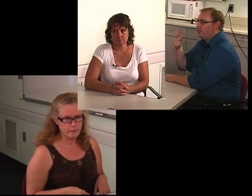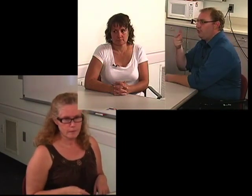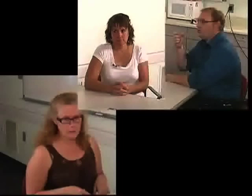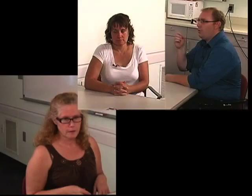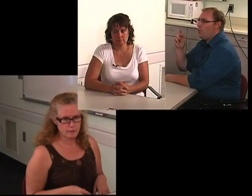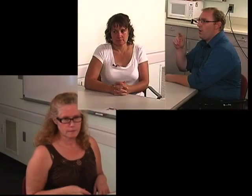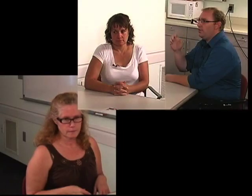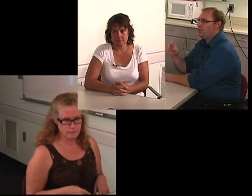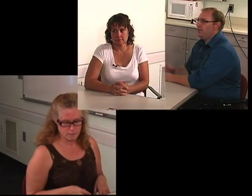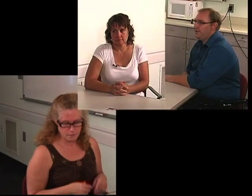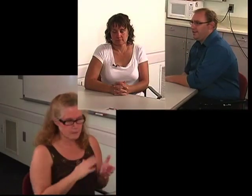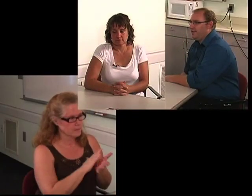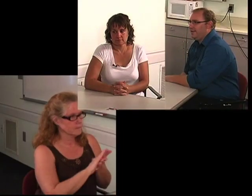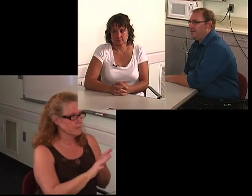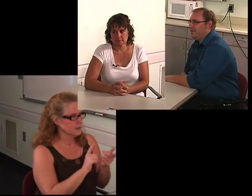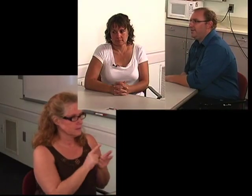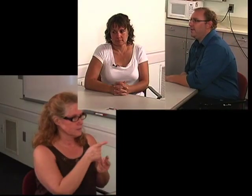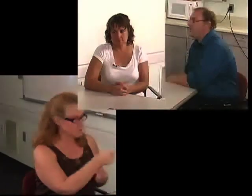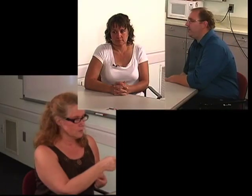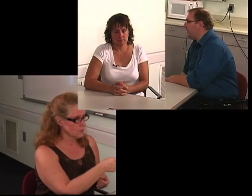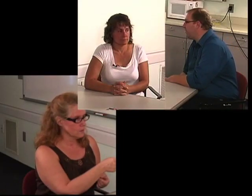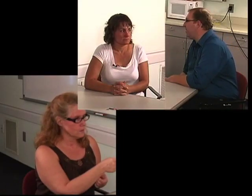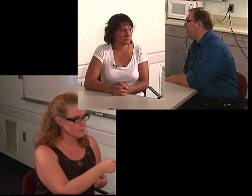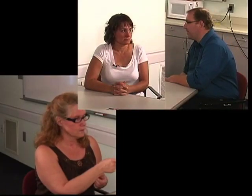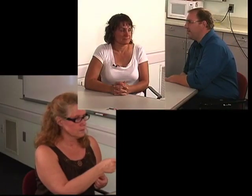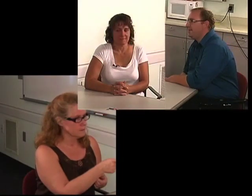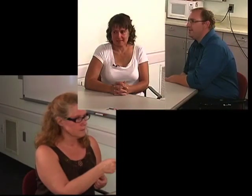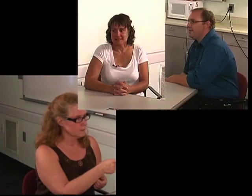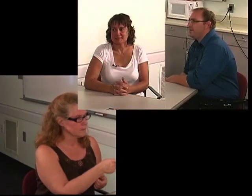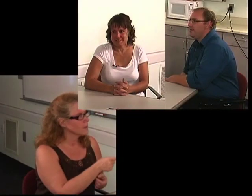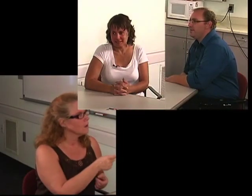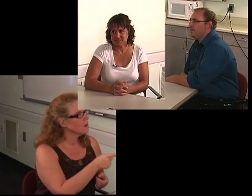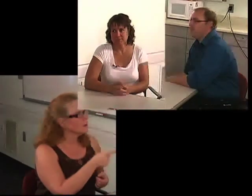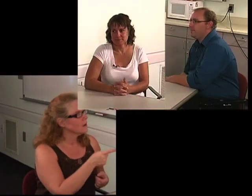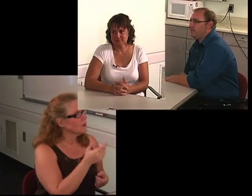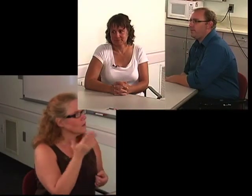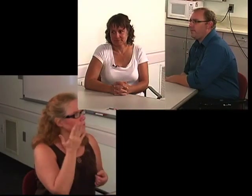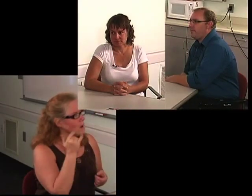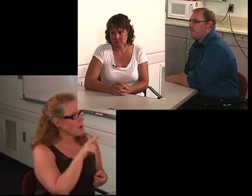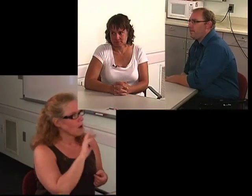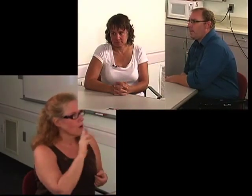I: Nice to meet you. C: Nice to meet you too.